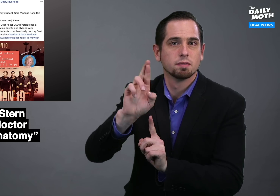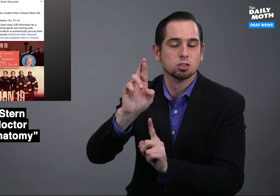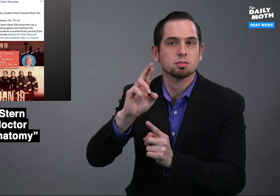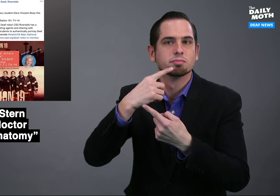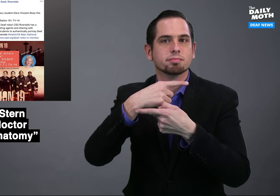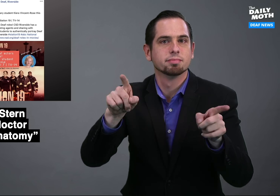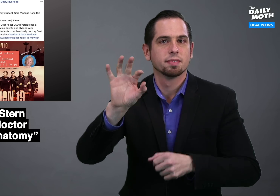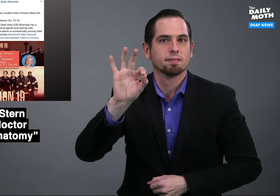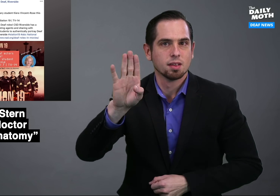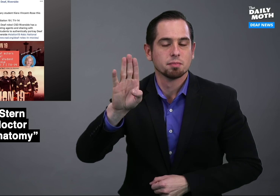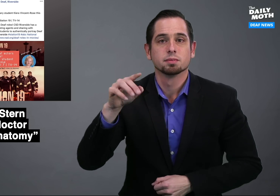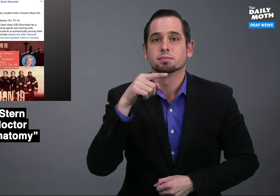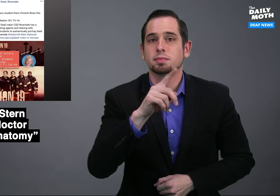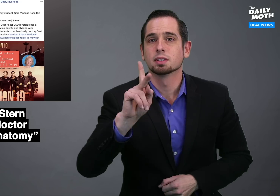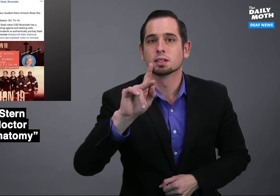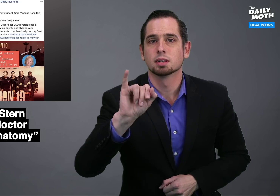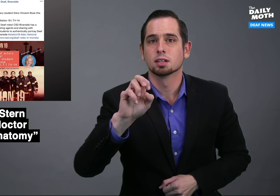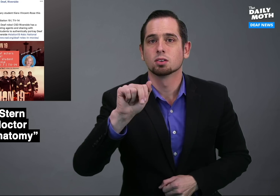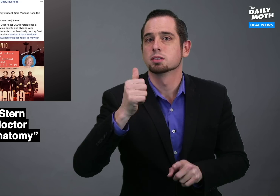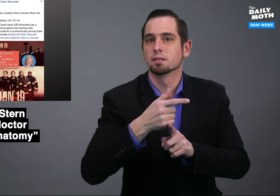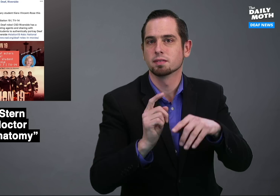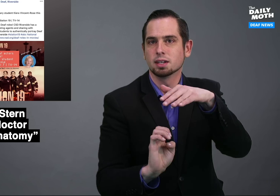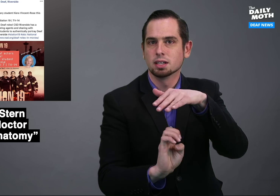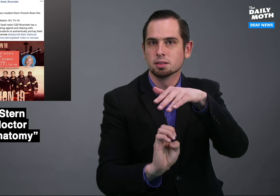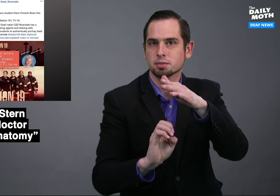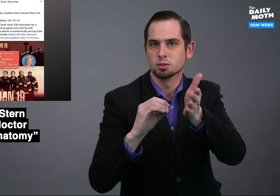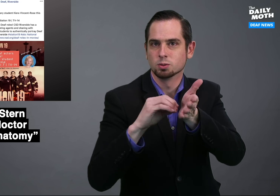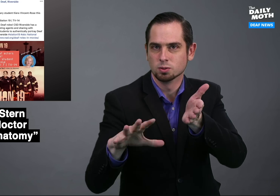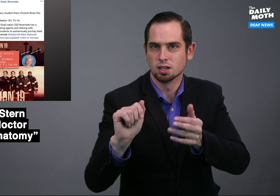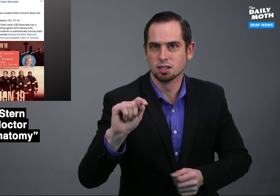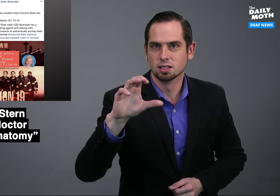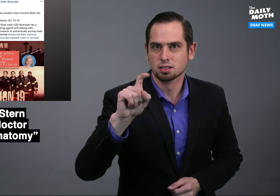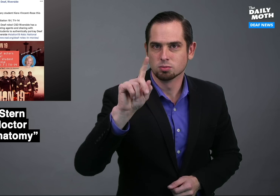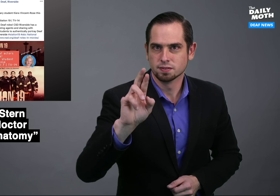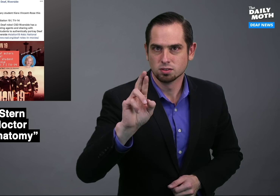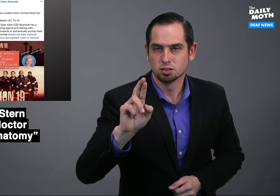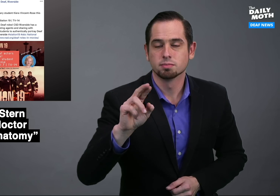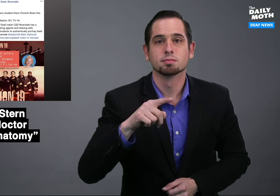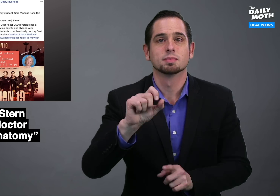Riverside announced on Facebook that Kiera is an elementary student at CSDR.